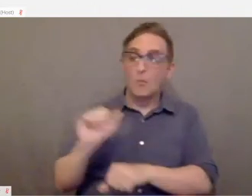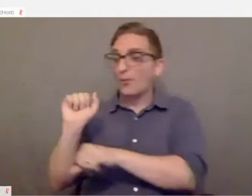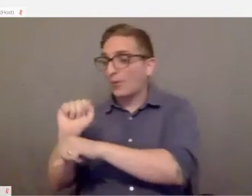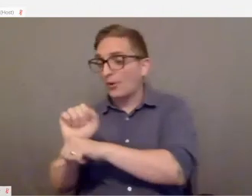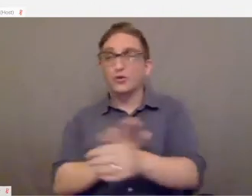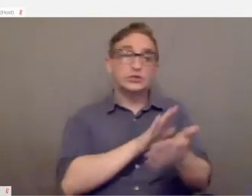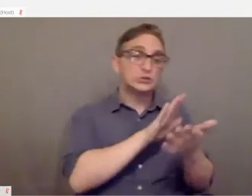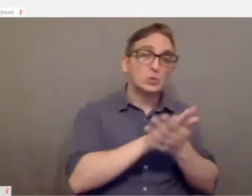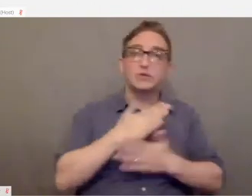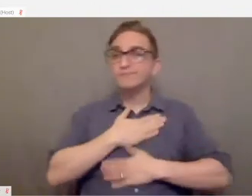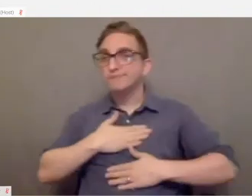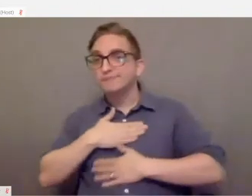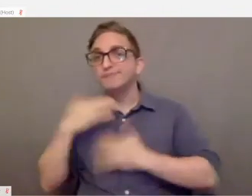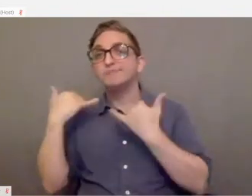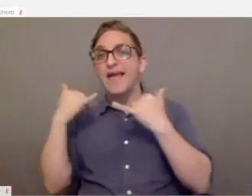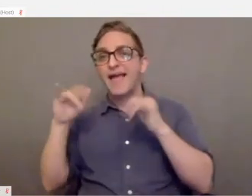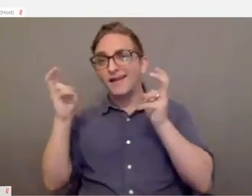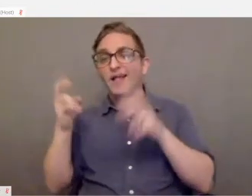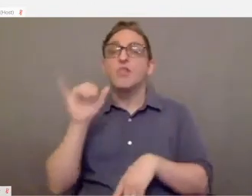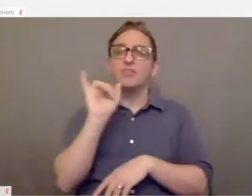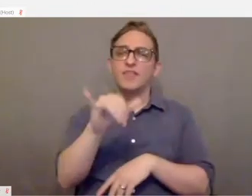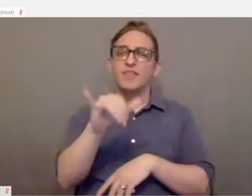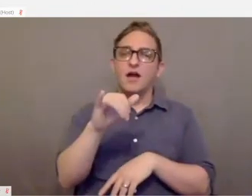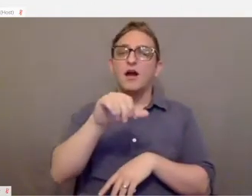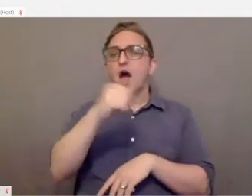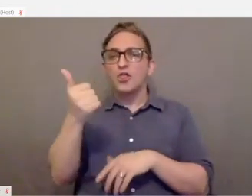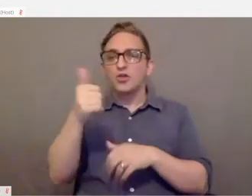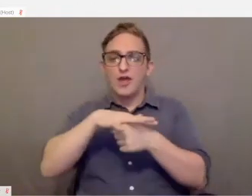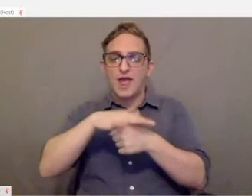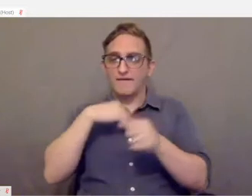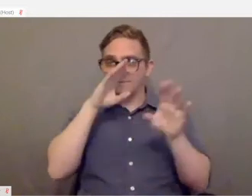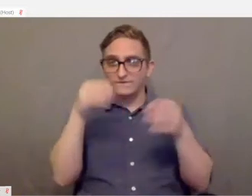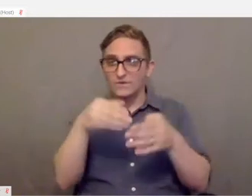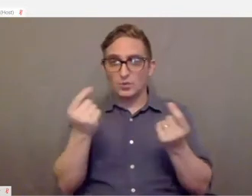A couple of different areas that I focused on were smart home technologies as well as